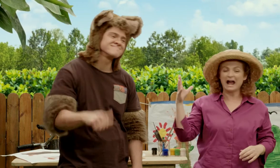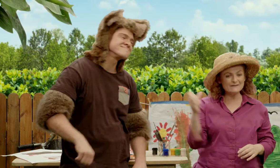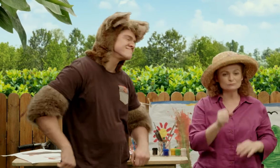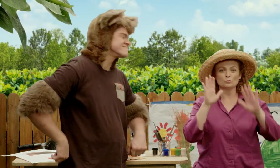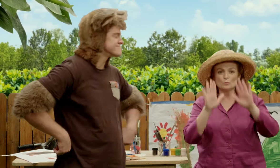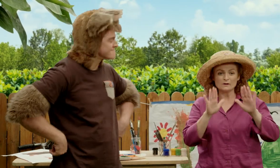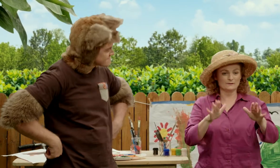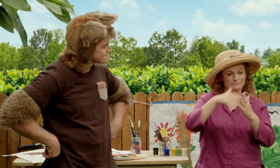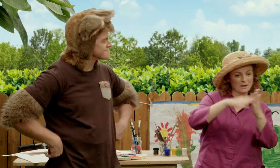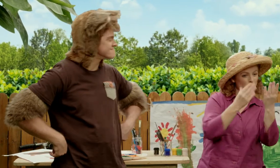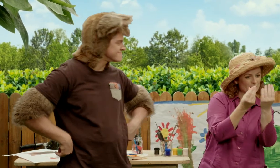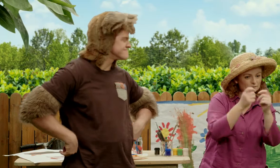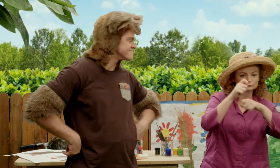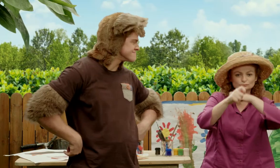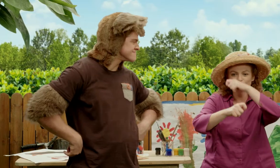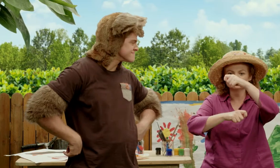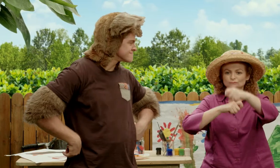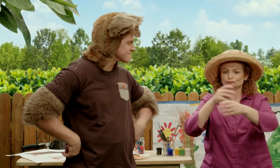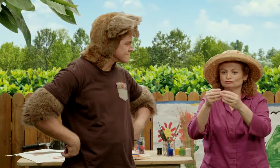Yes, you have to wait for the paint to dry.